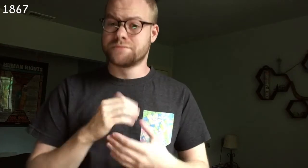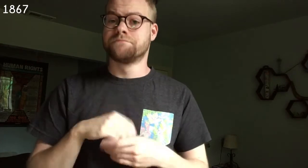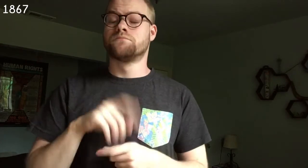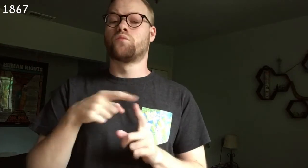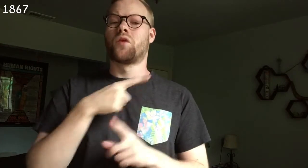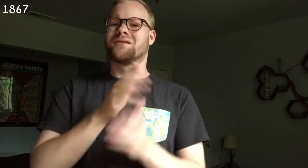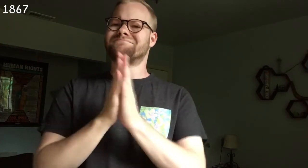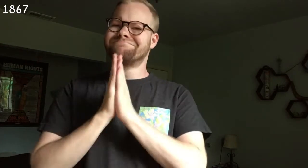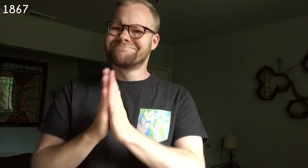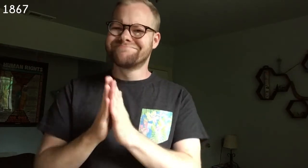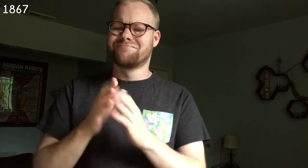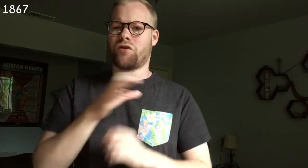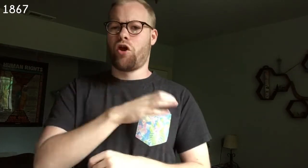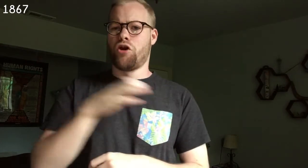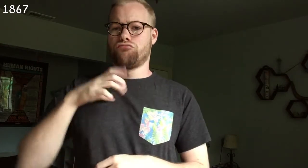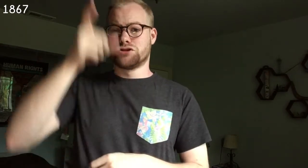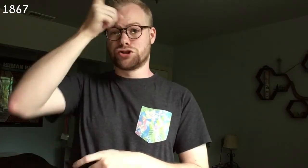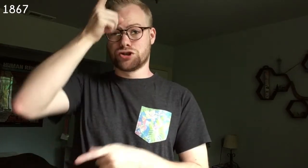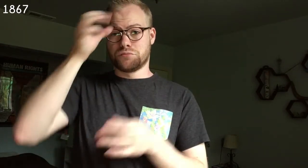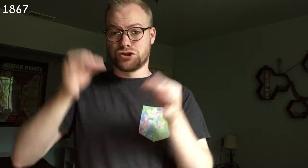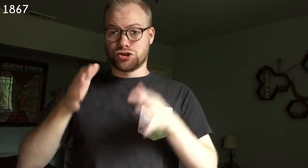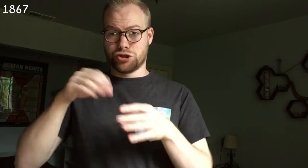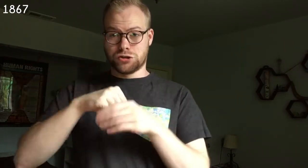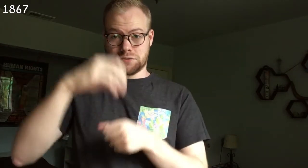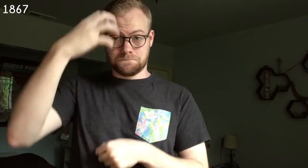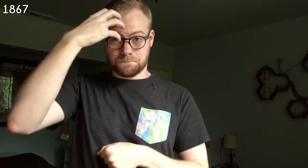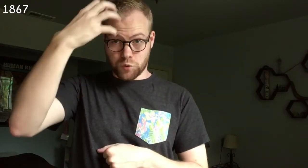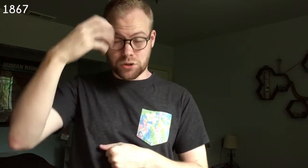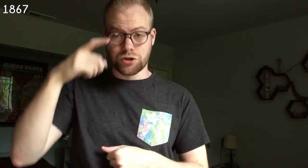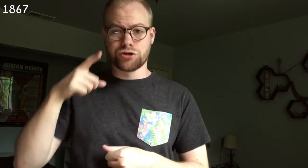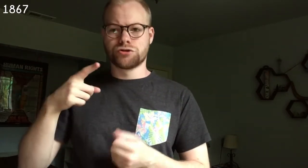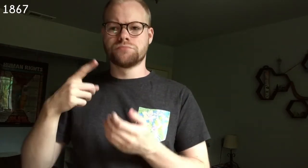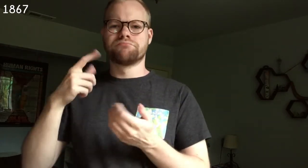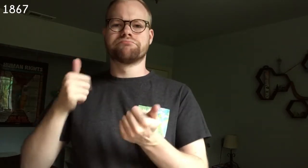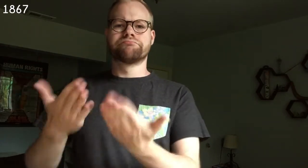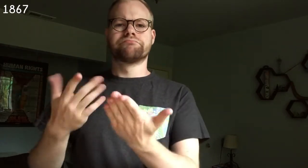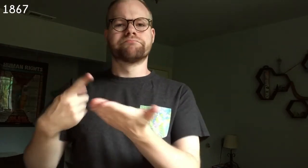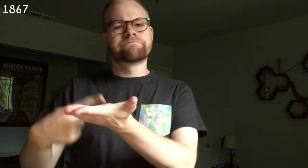when he pleaded at the Congress of German Jurists in Munich for a resolution